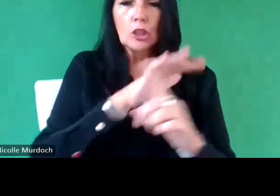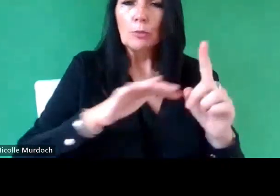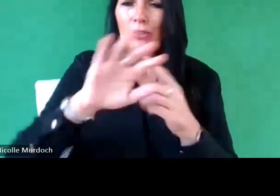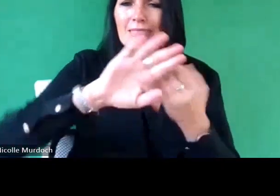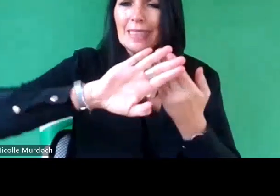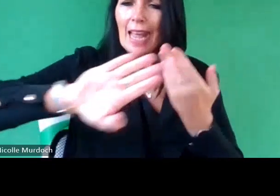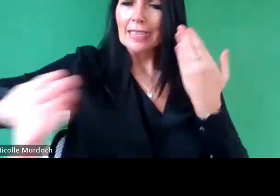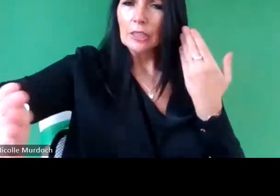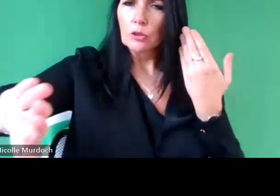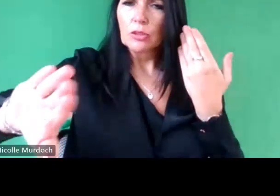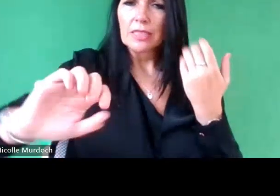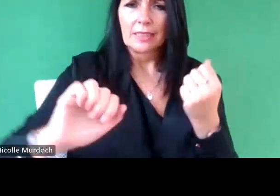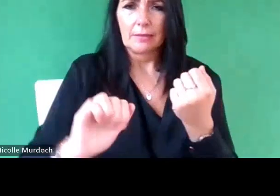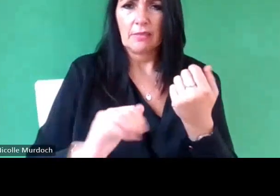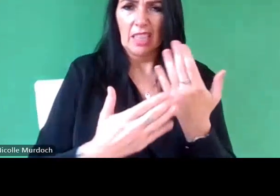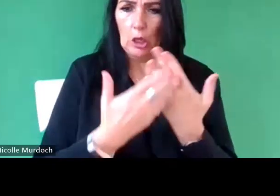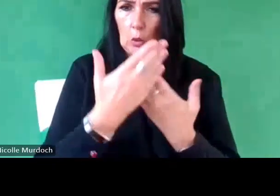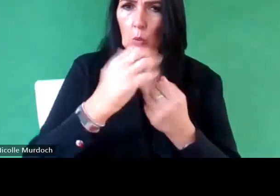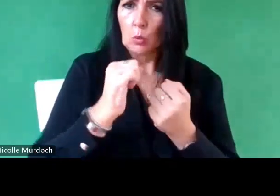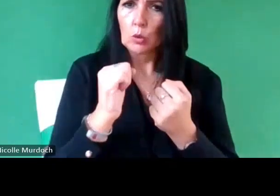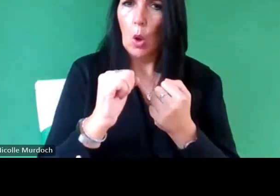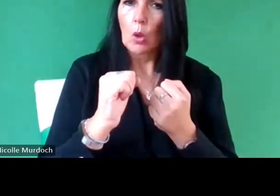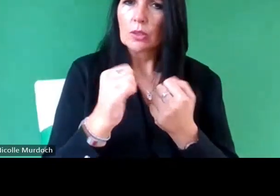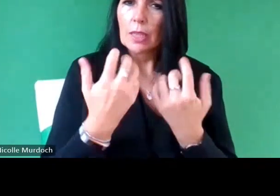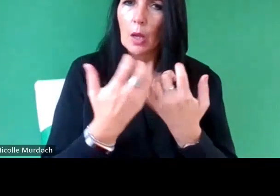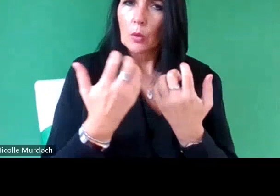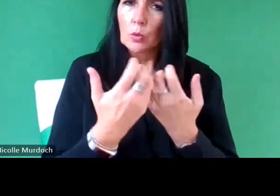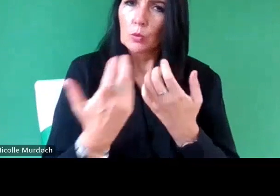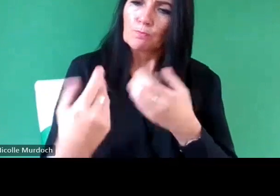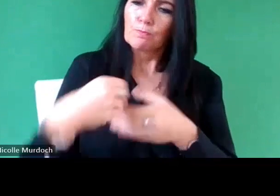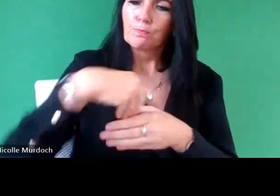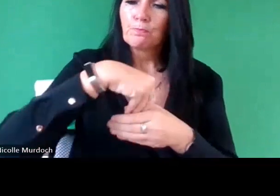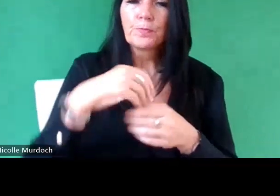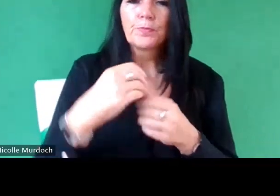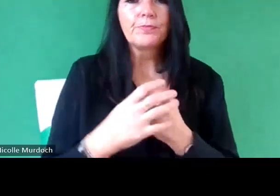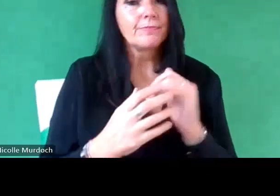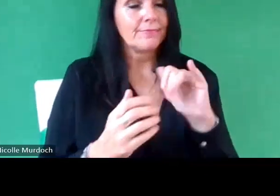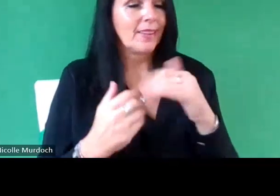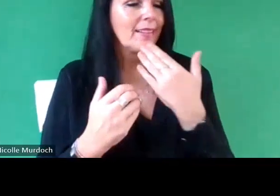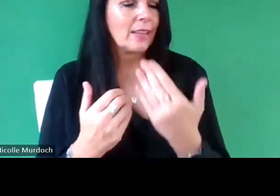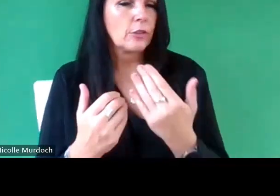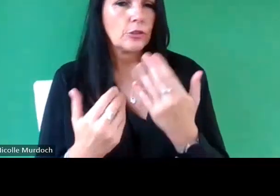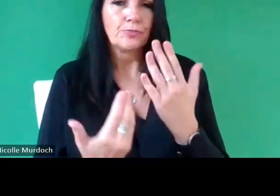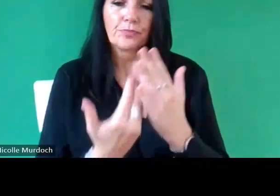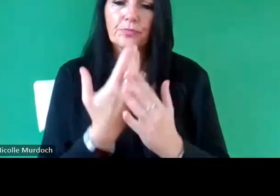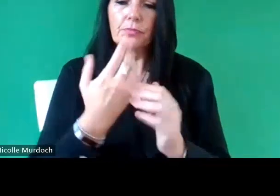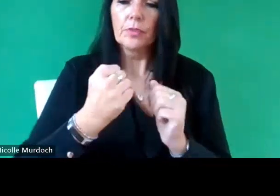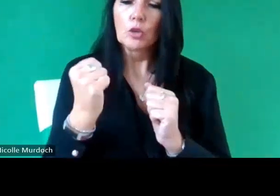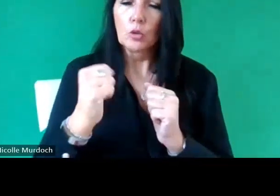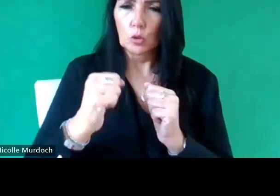Scots yeah thank you for that yeah just because new Scots uh has been mentioned and I'll maybe